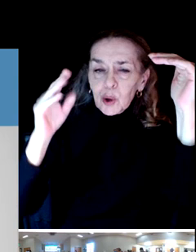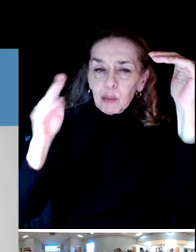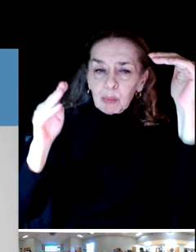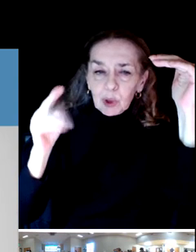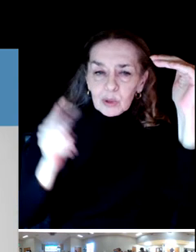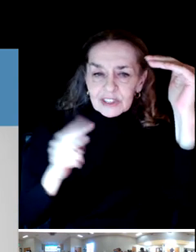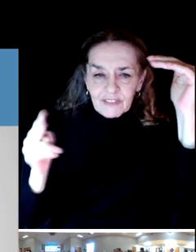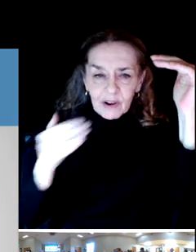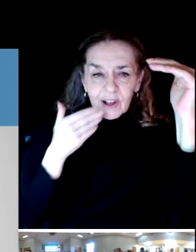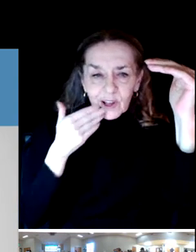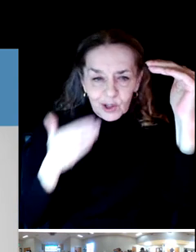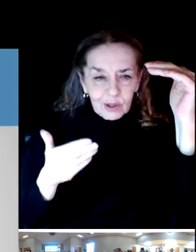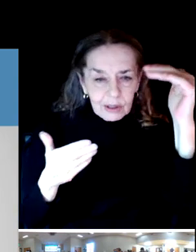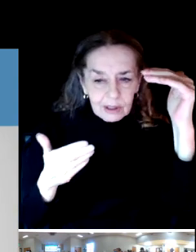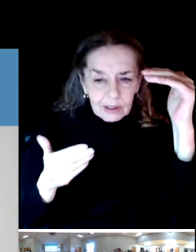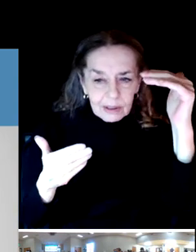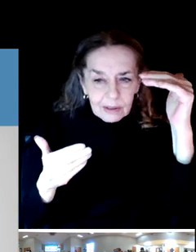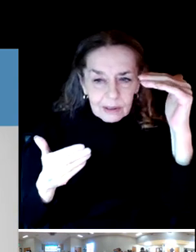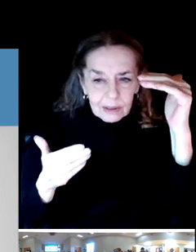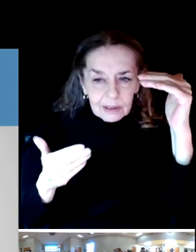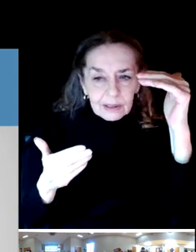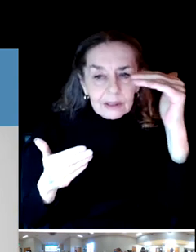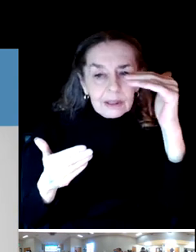So those areas you can see in terms of Splash!